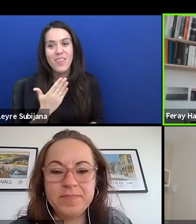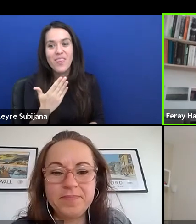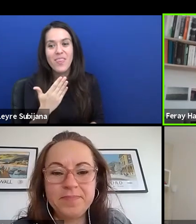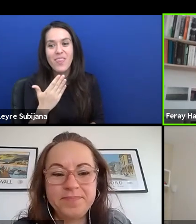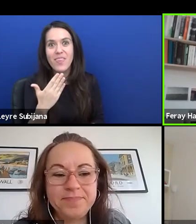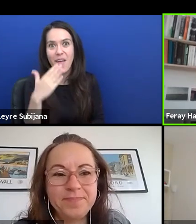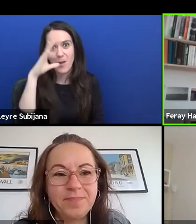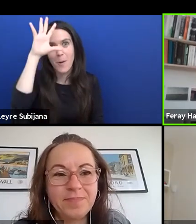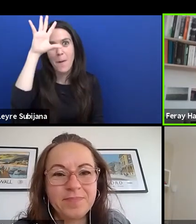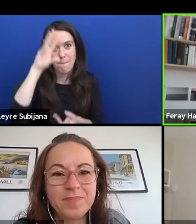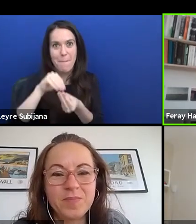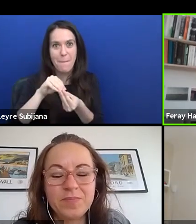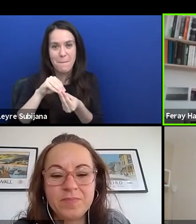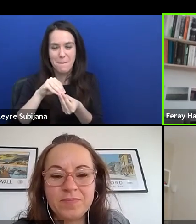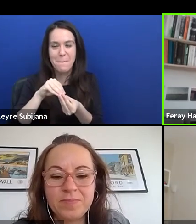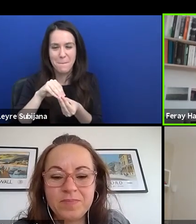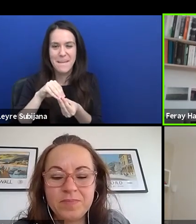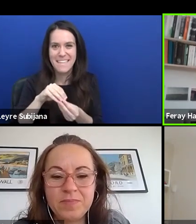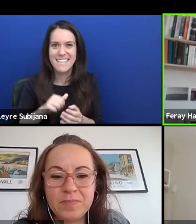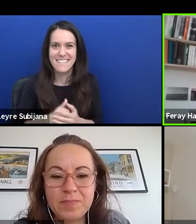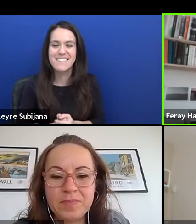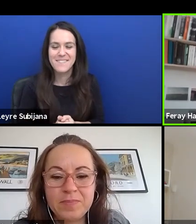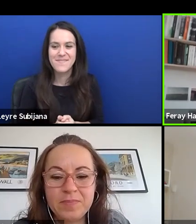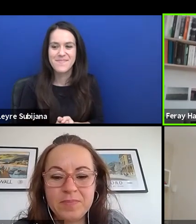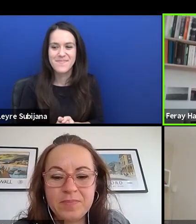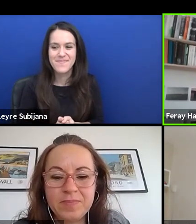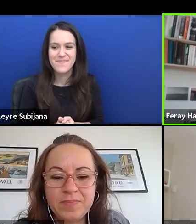And we keep on discussing.